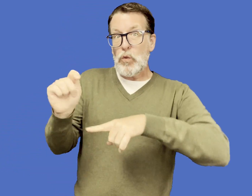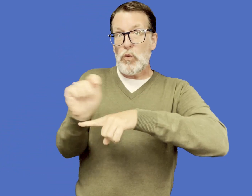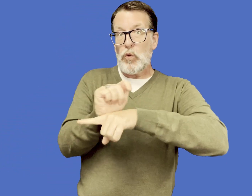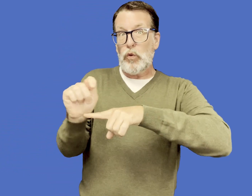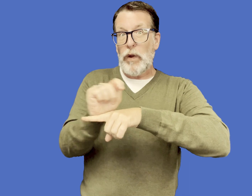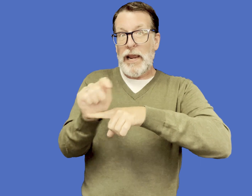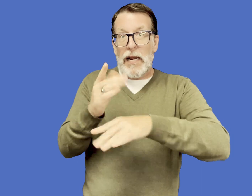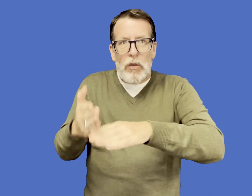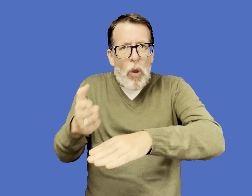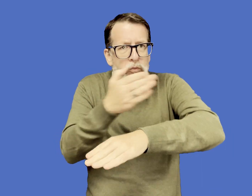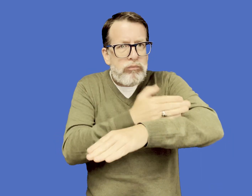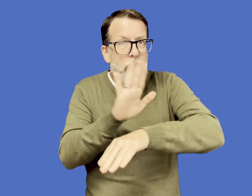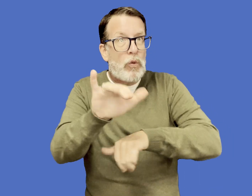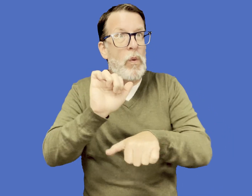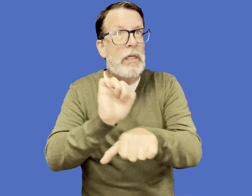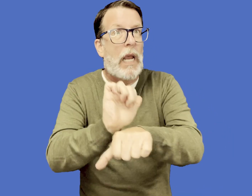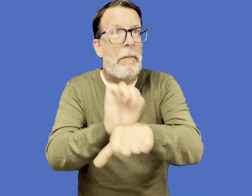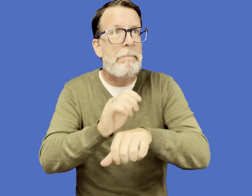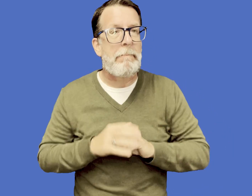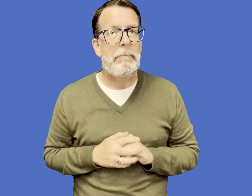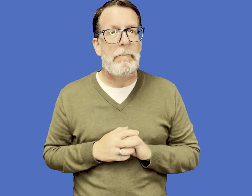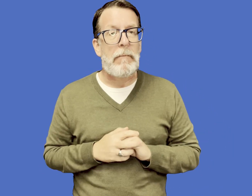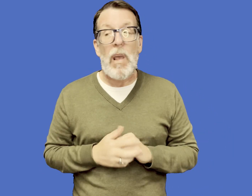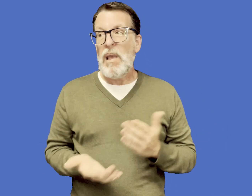These are all examples in which you can reach out to OOD